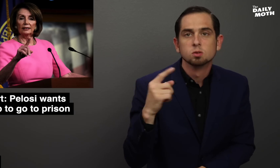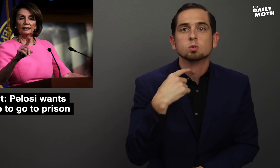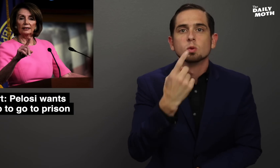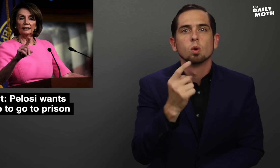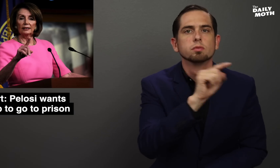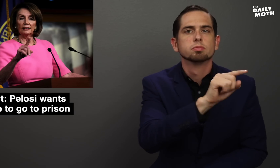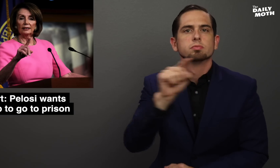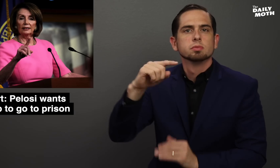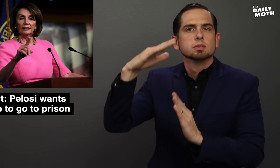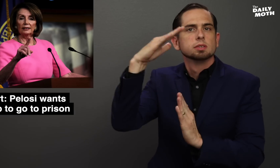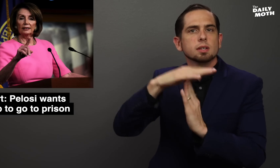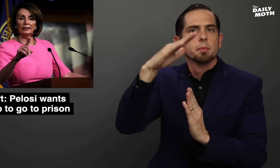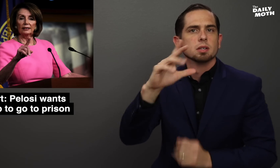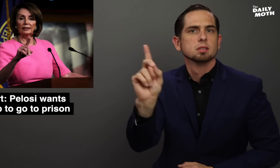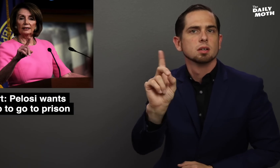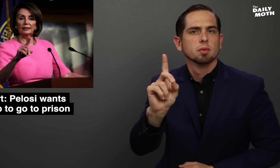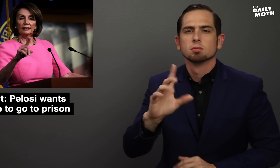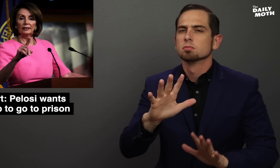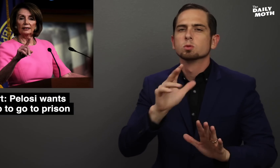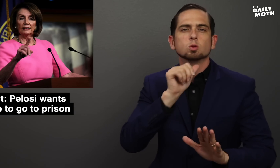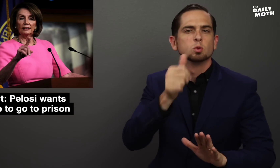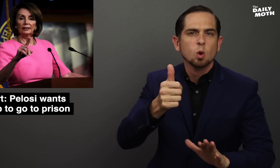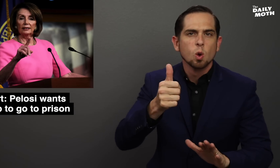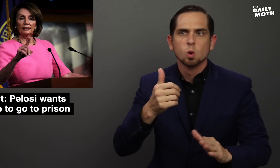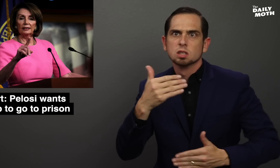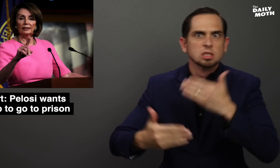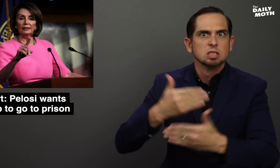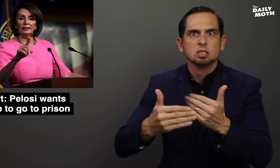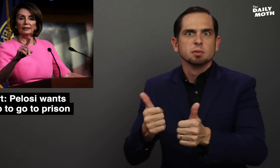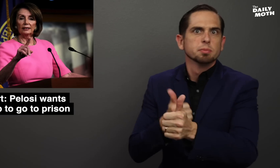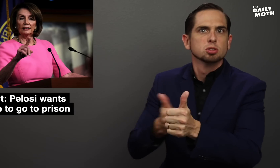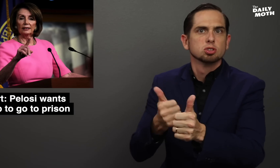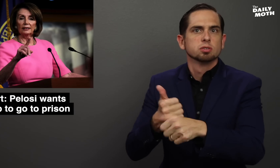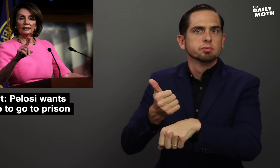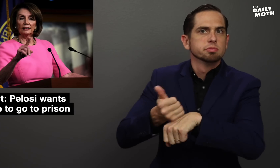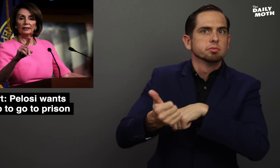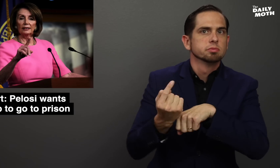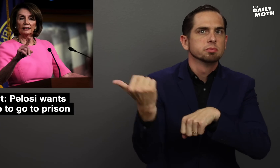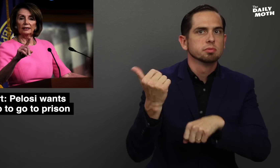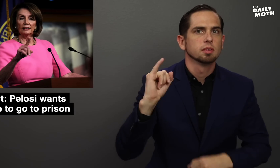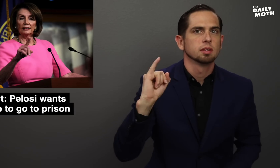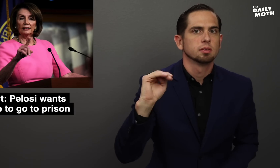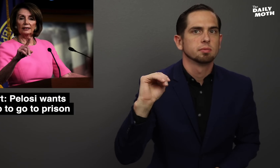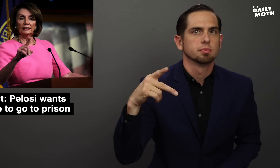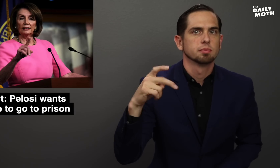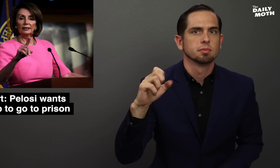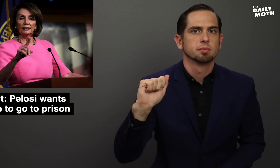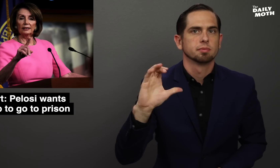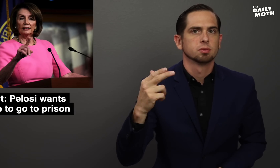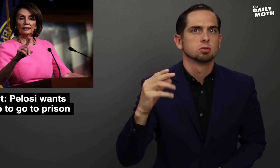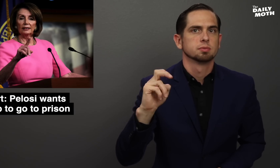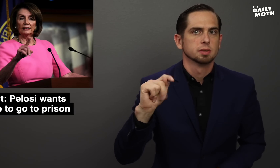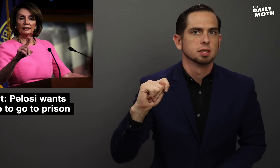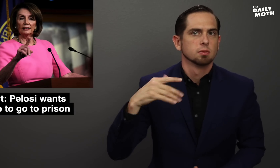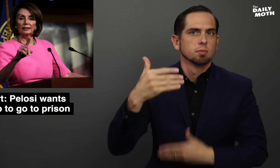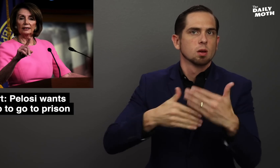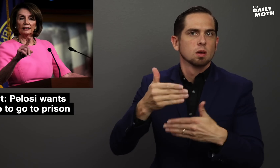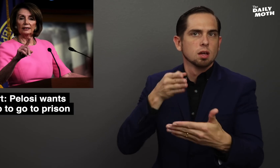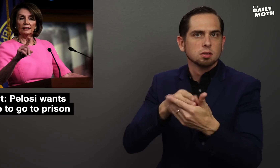told top Democrats to not pursue impeachment proceedings against